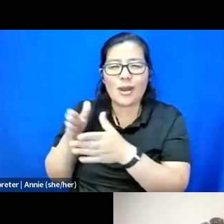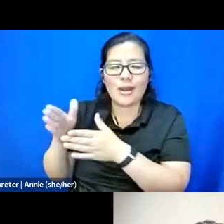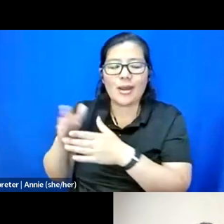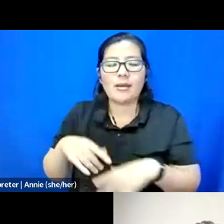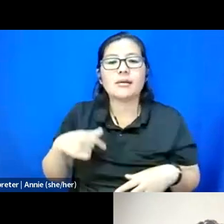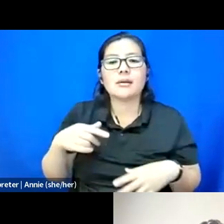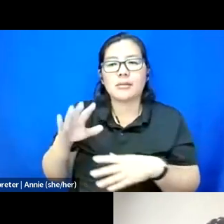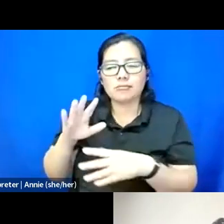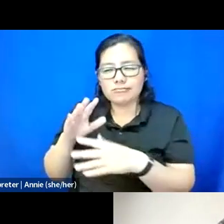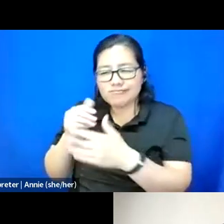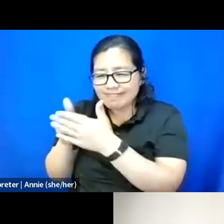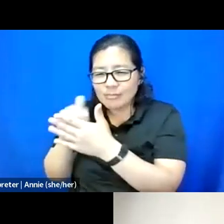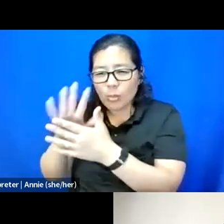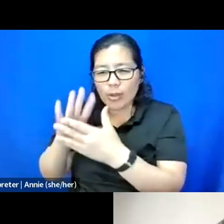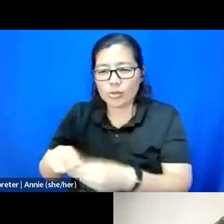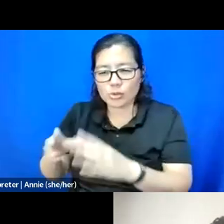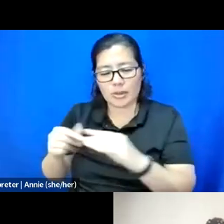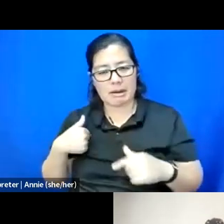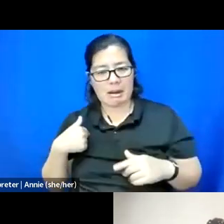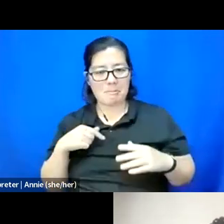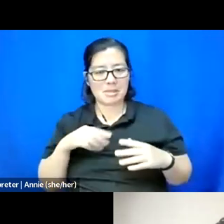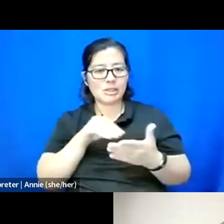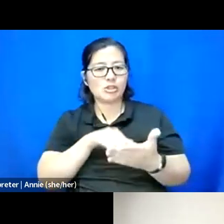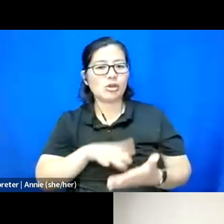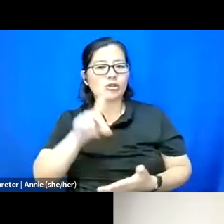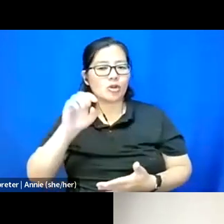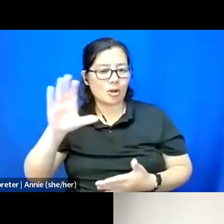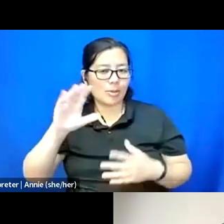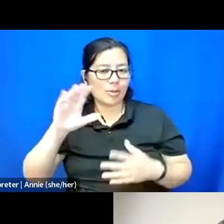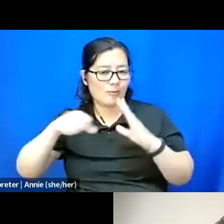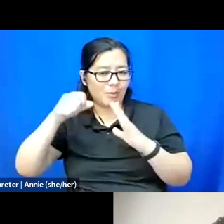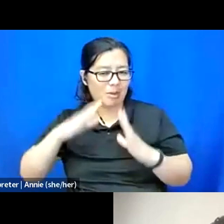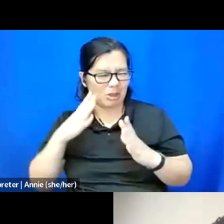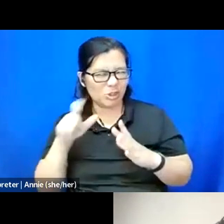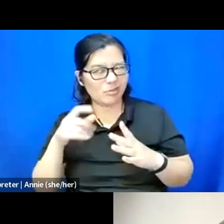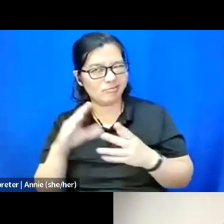I should have started off with that. So in my work, it's been really beautiful because you're just kind of connecting